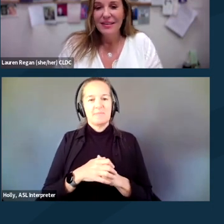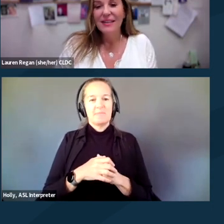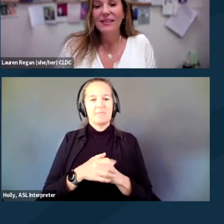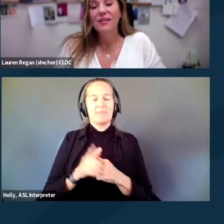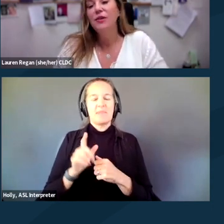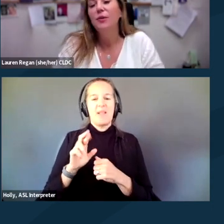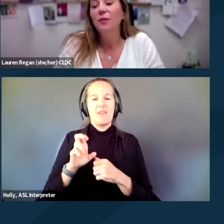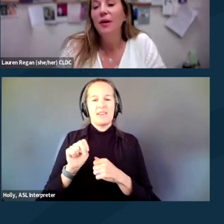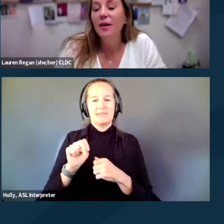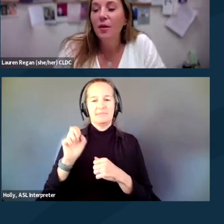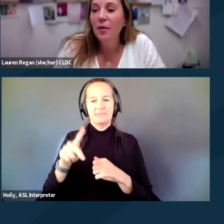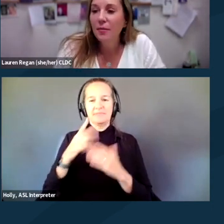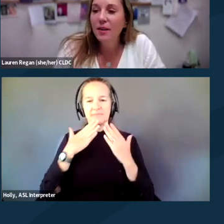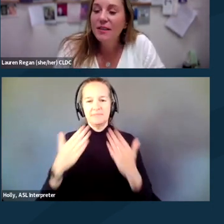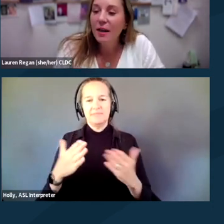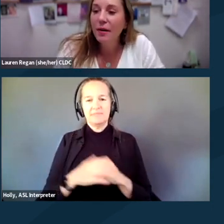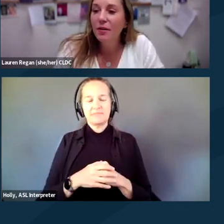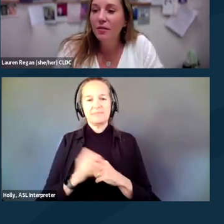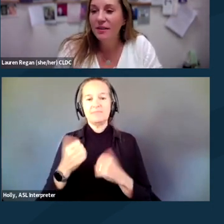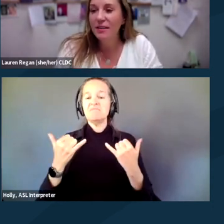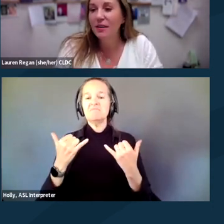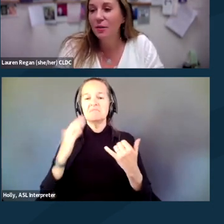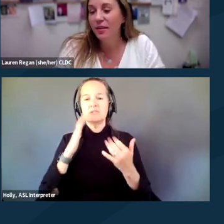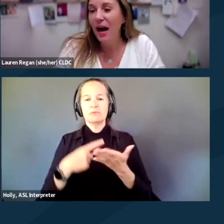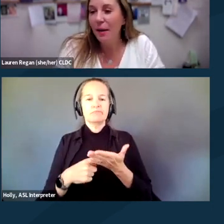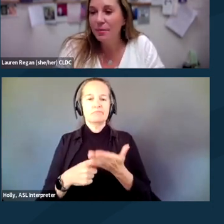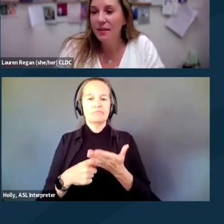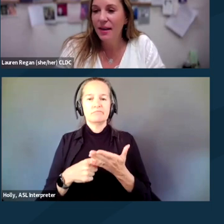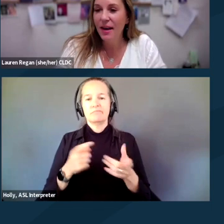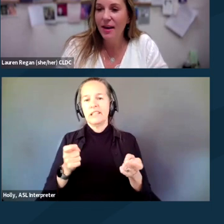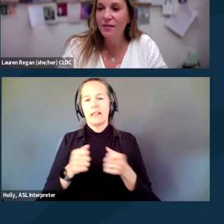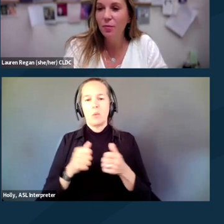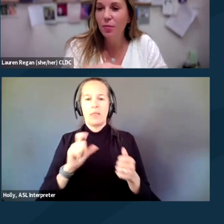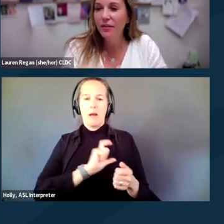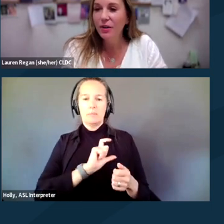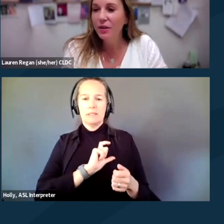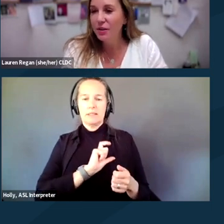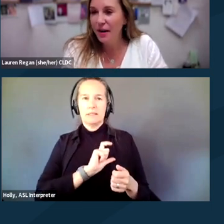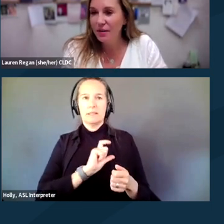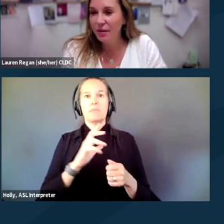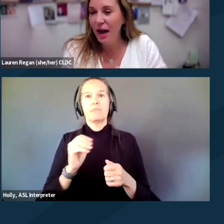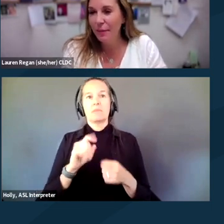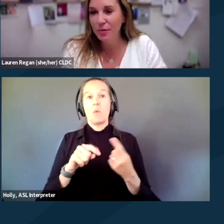Thanks. So we're gonna talk about dealing with cops. And whenever you're interacting with cops,